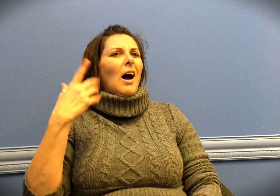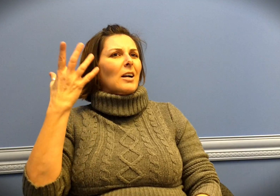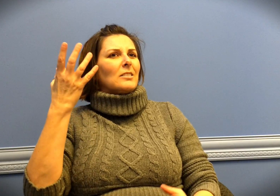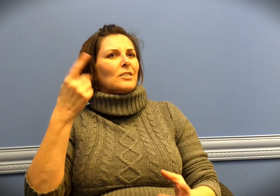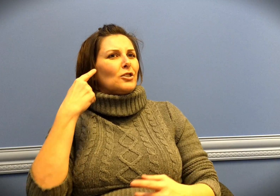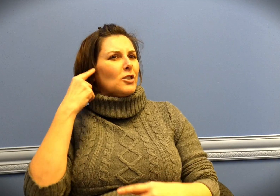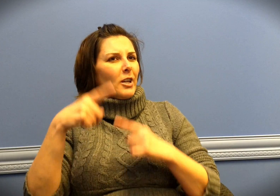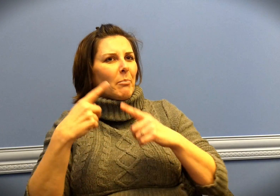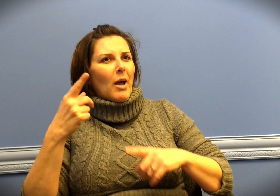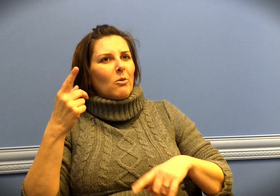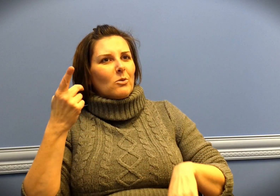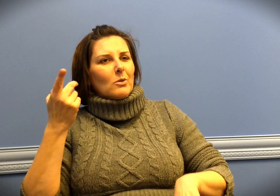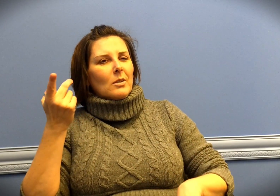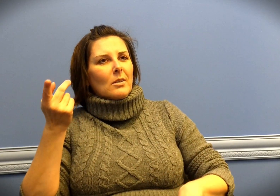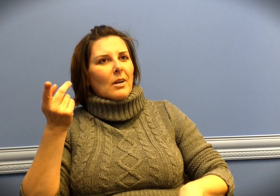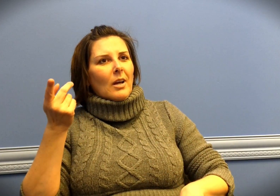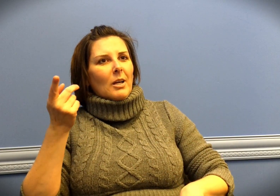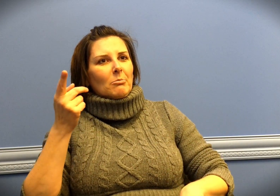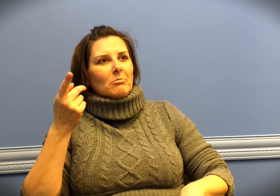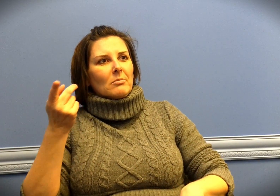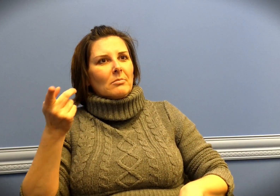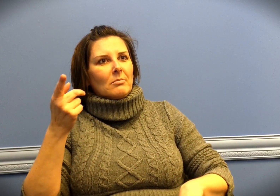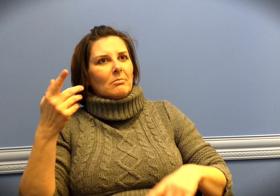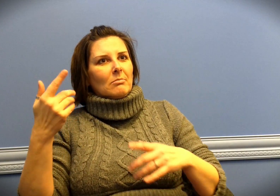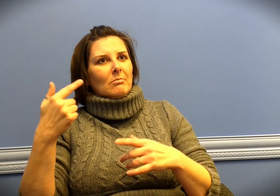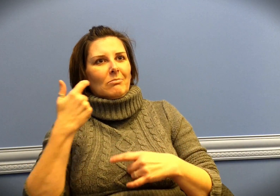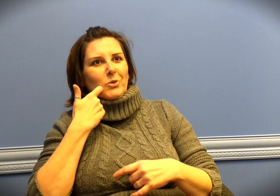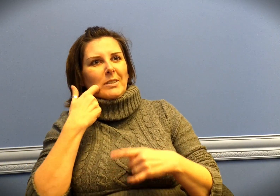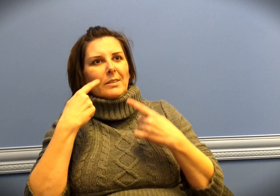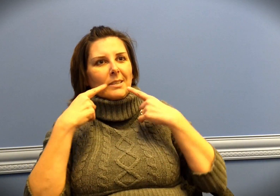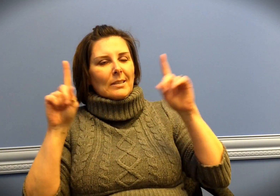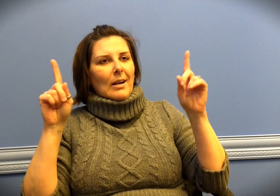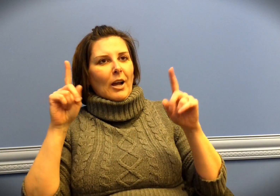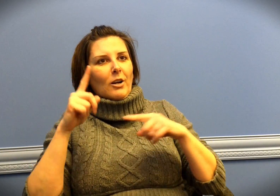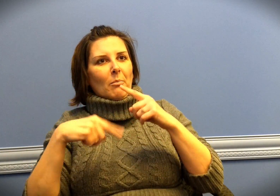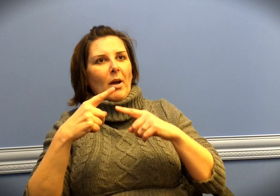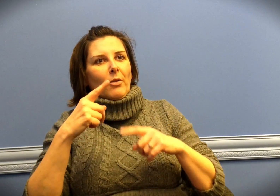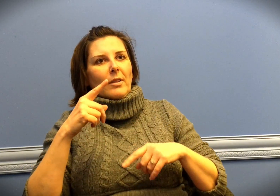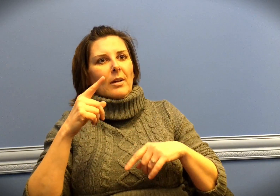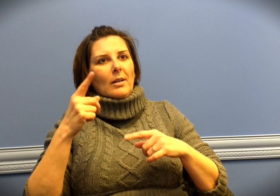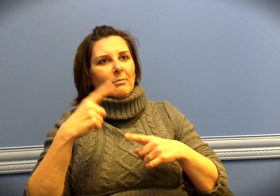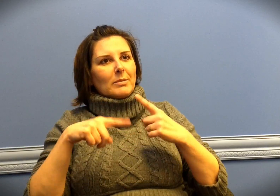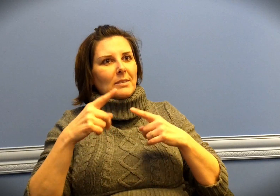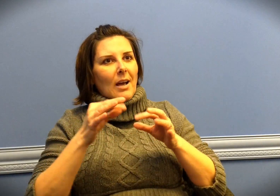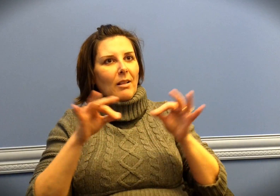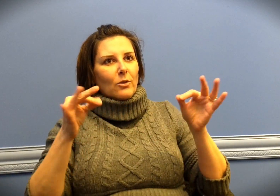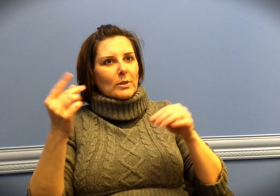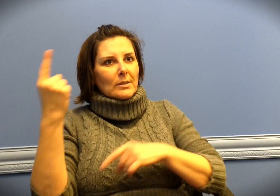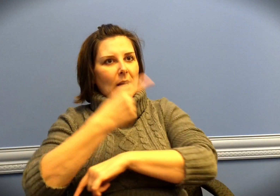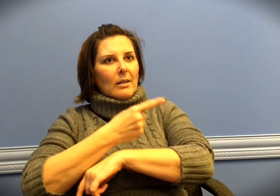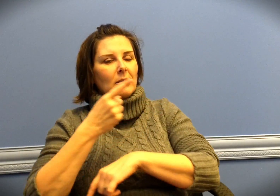Did you hear about the recent announcement about Sign Language Day?